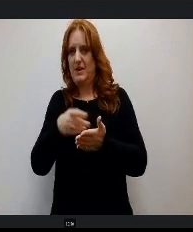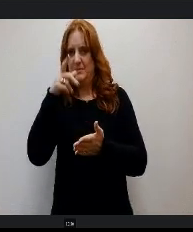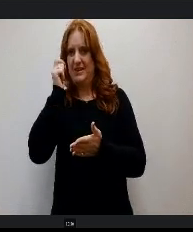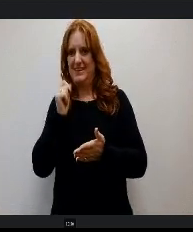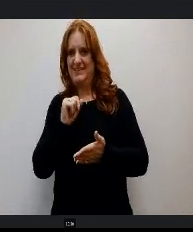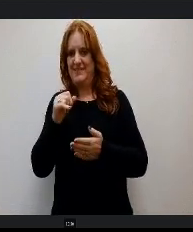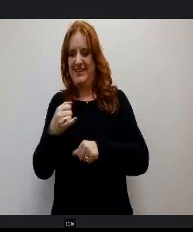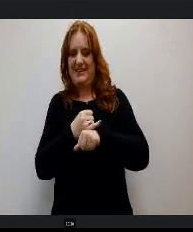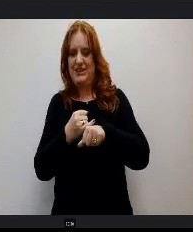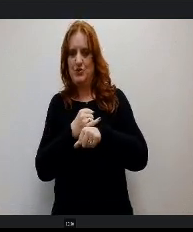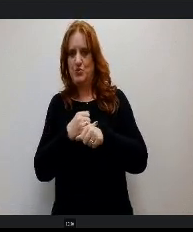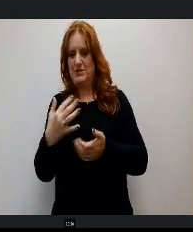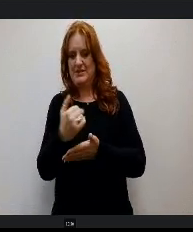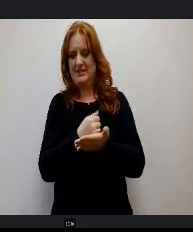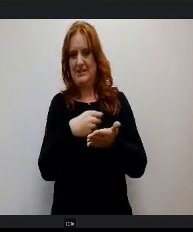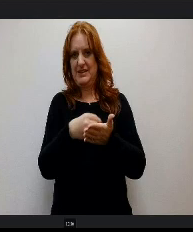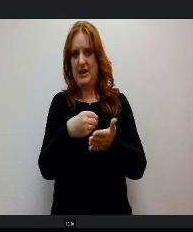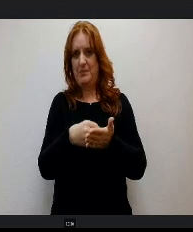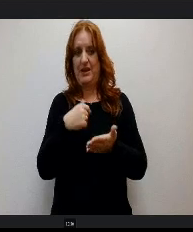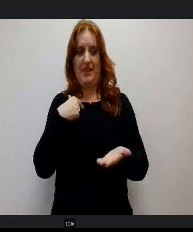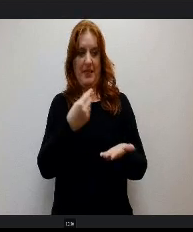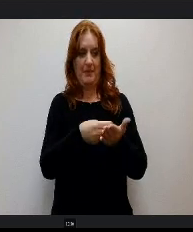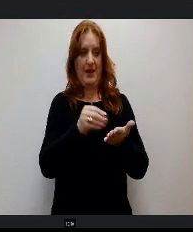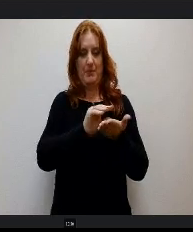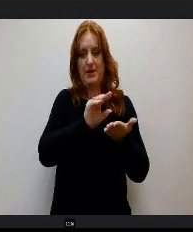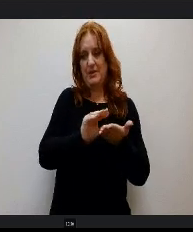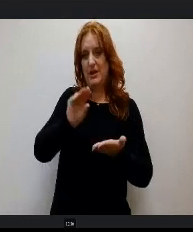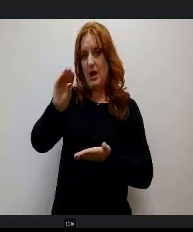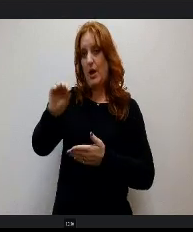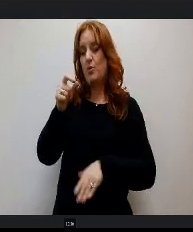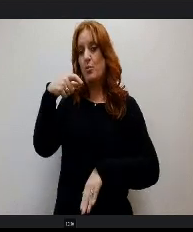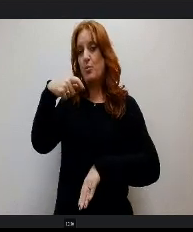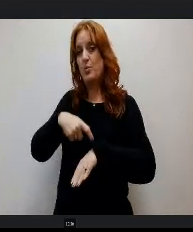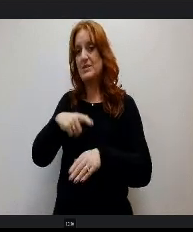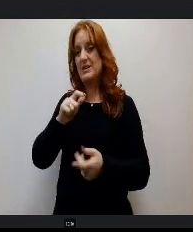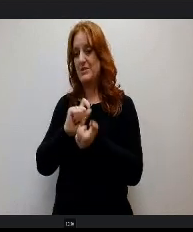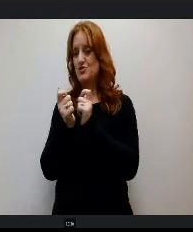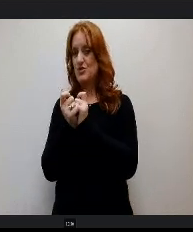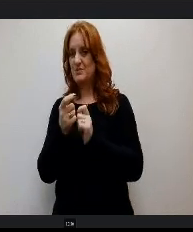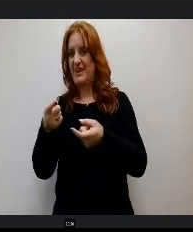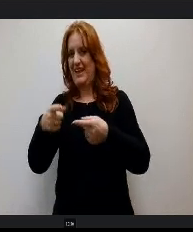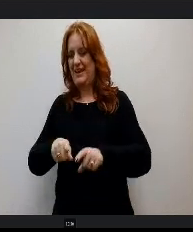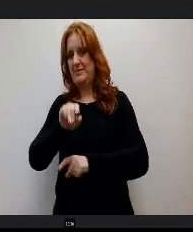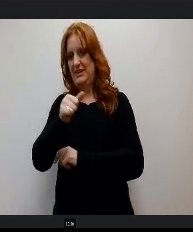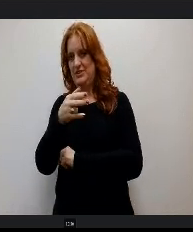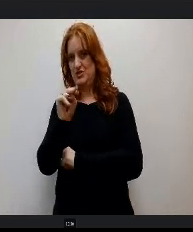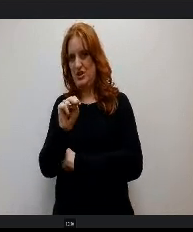I would bring that amount to you as a one time adjustment n January as tempting as it is to